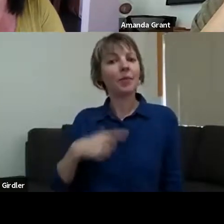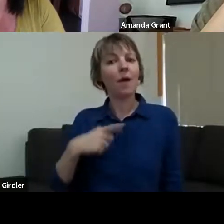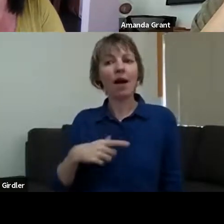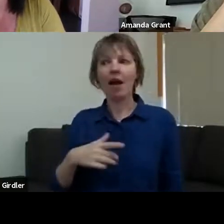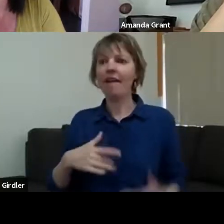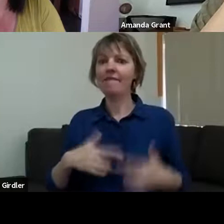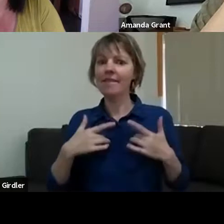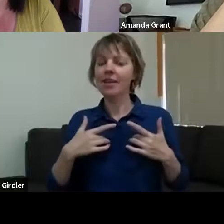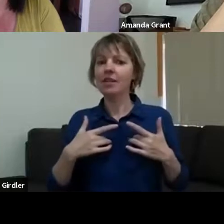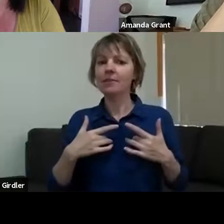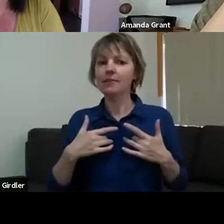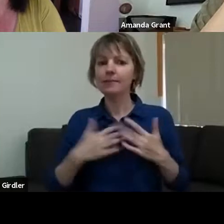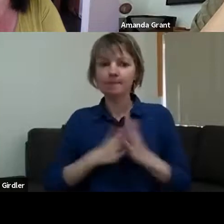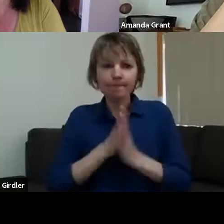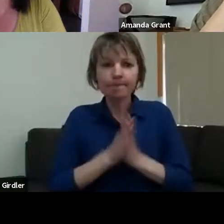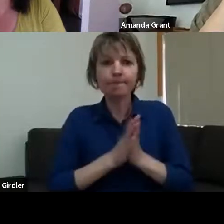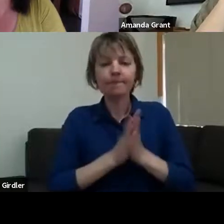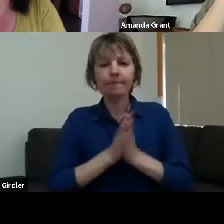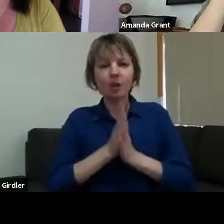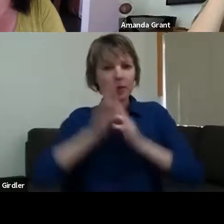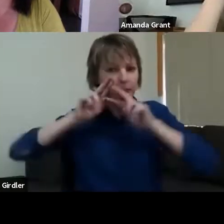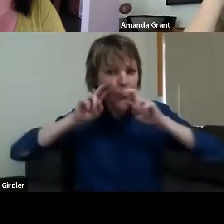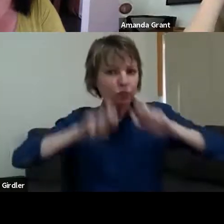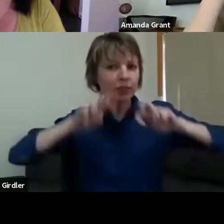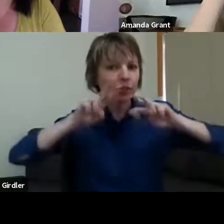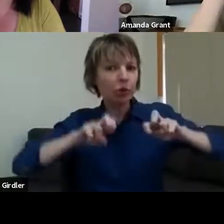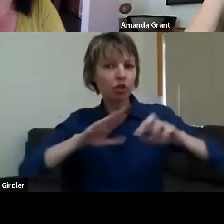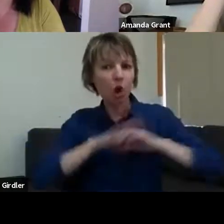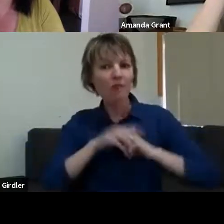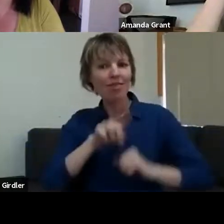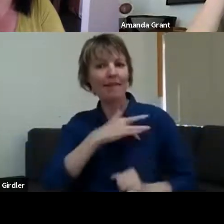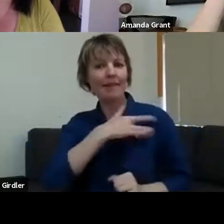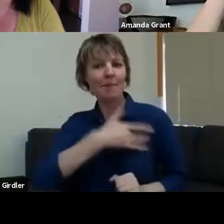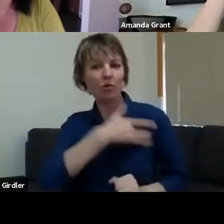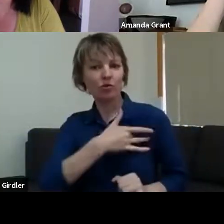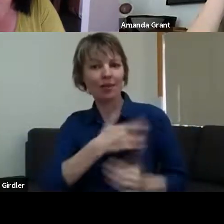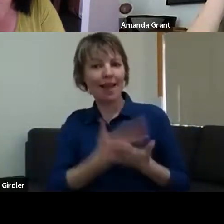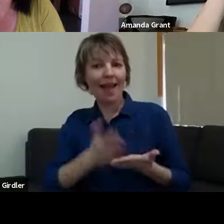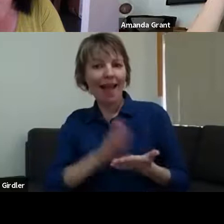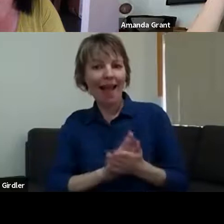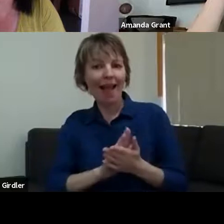does that impact on the artists? And it's quite significant. And real